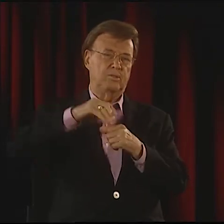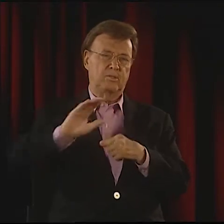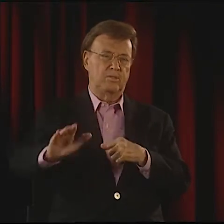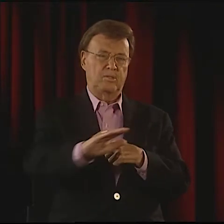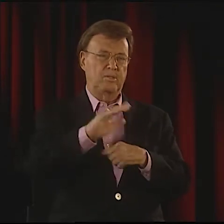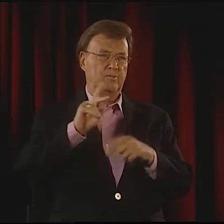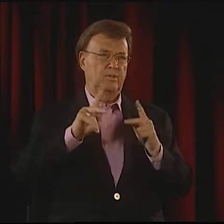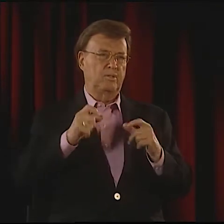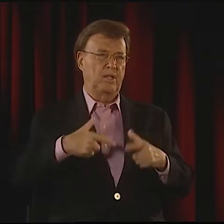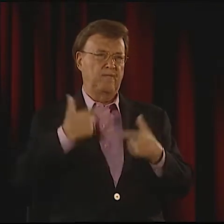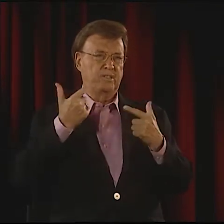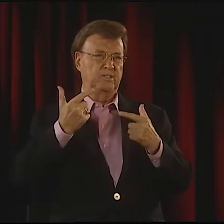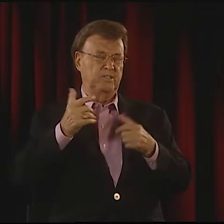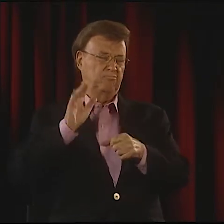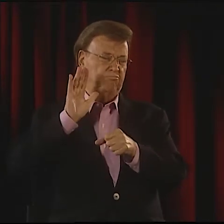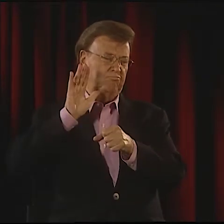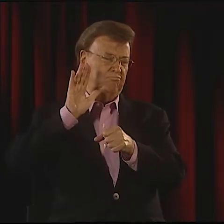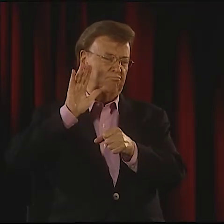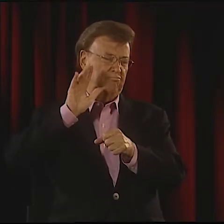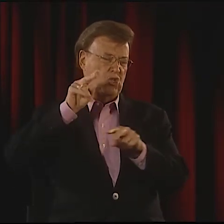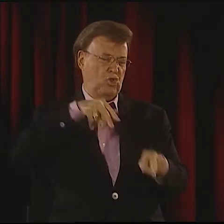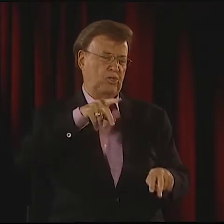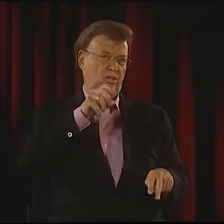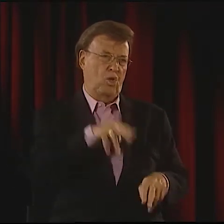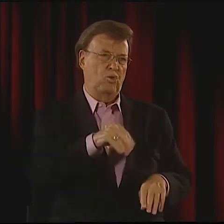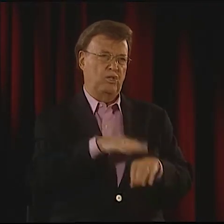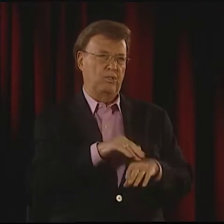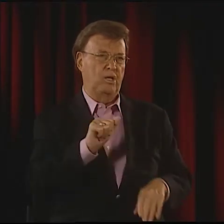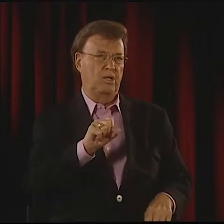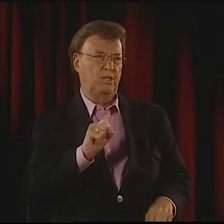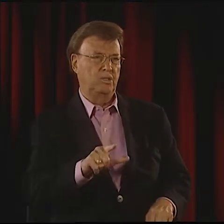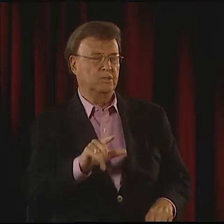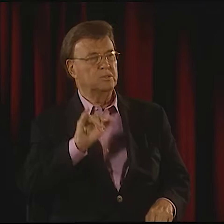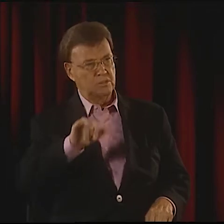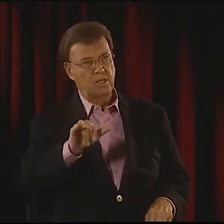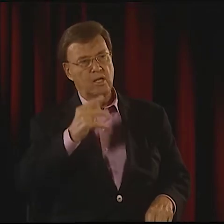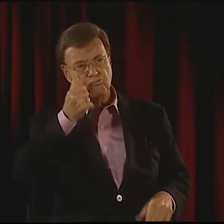PEOPLE FEELING THAT ENGLISH WAS THE BE-ALL AND END-ALL